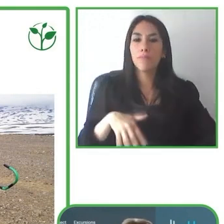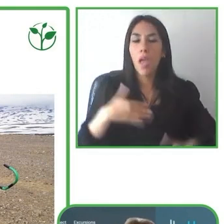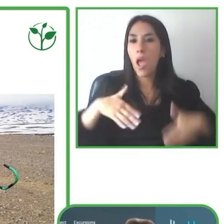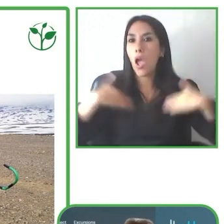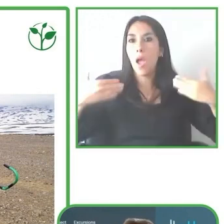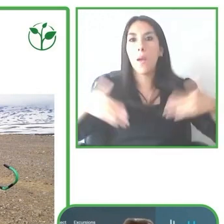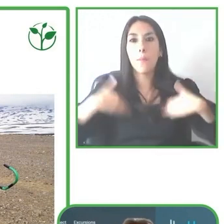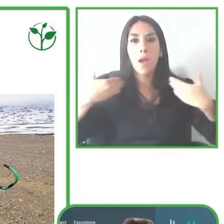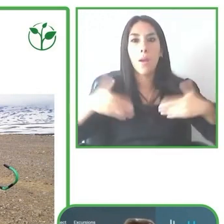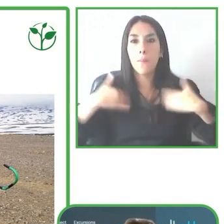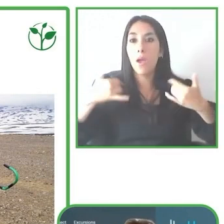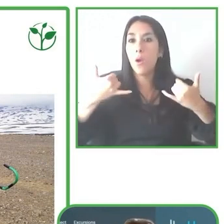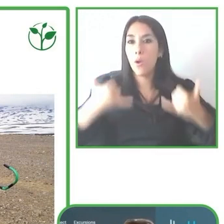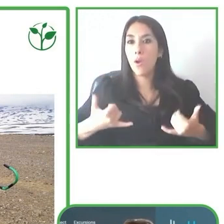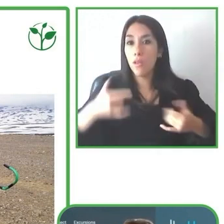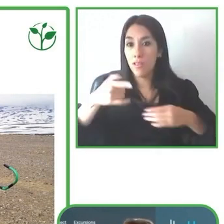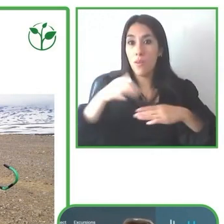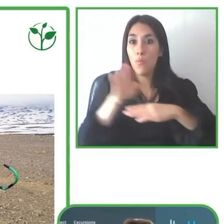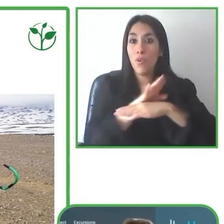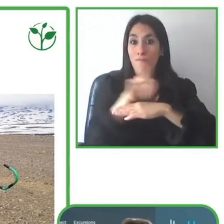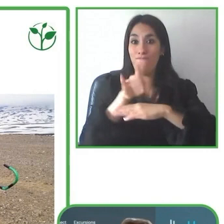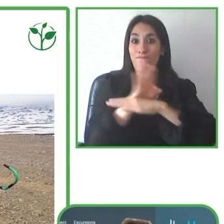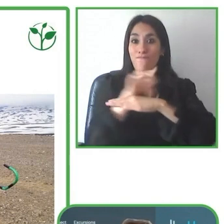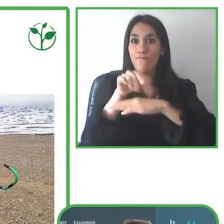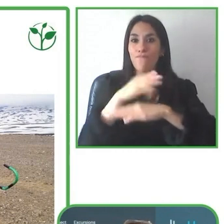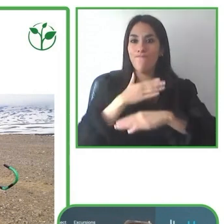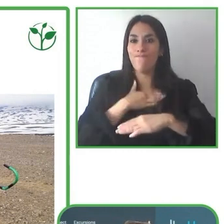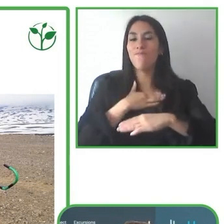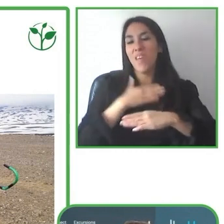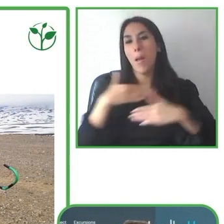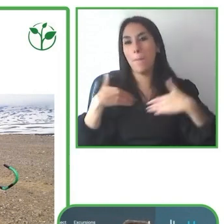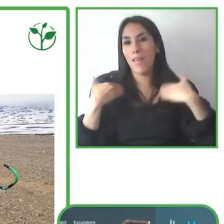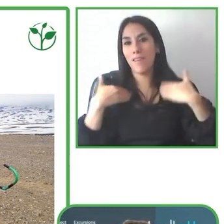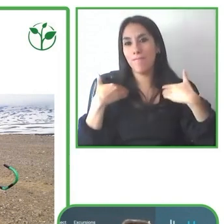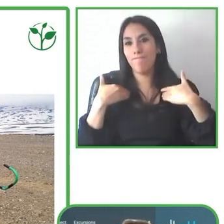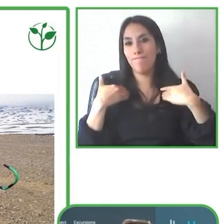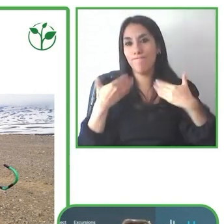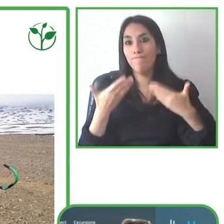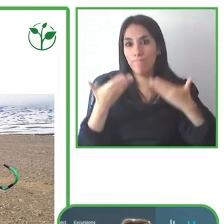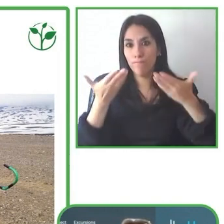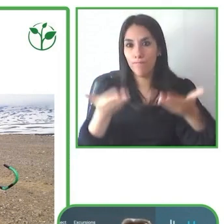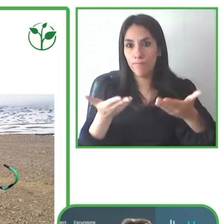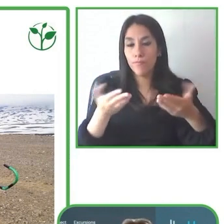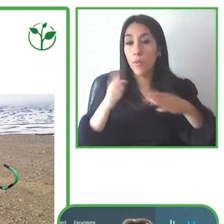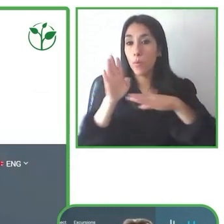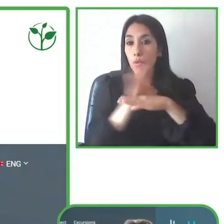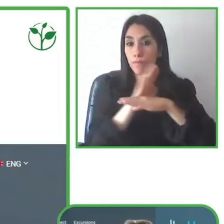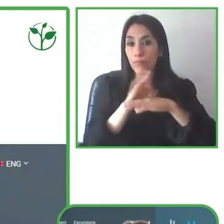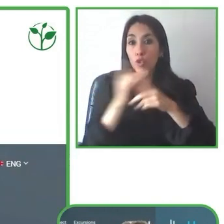for people with disabilities.